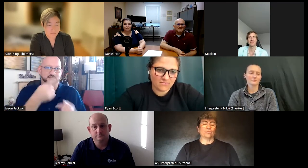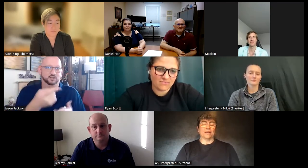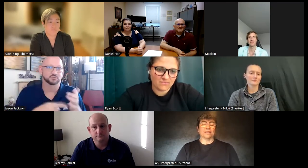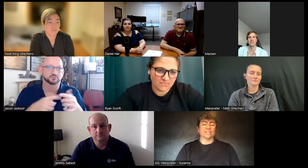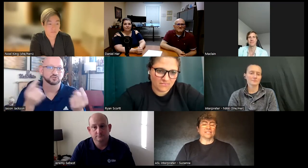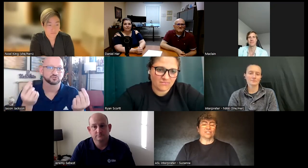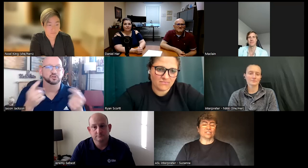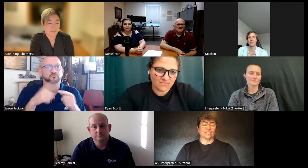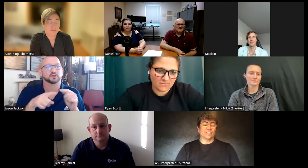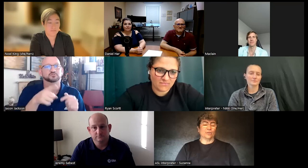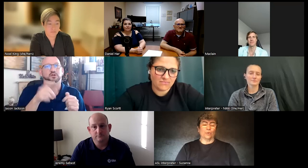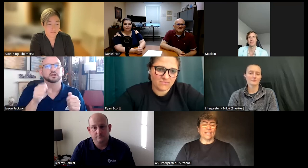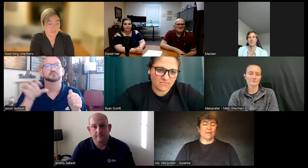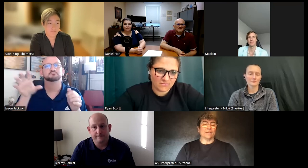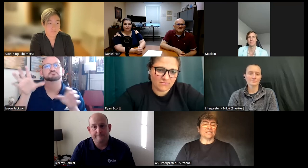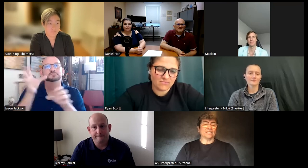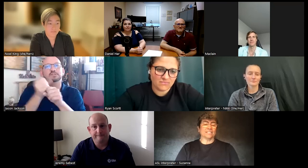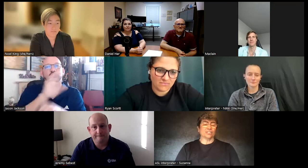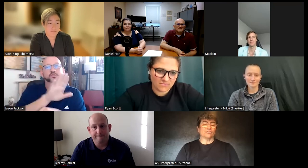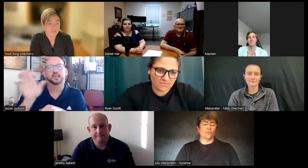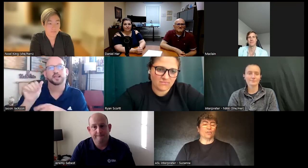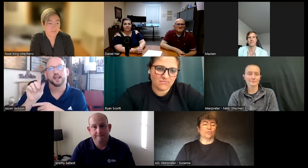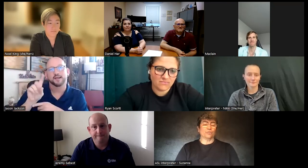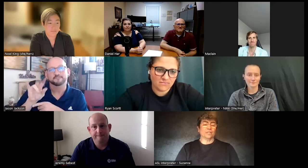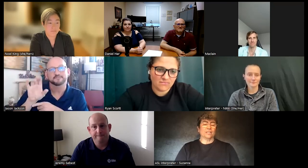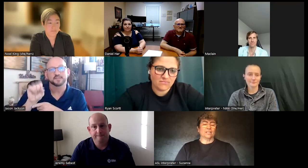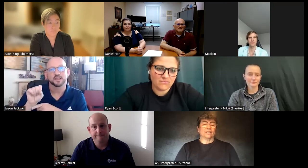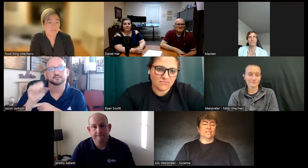to make the decision we can't make the decisions for you